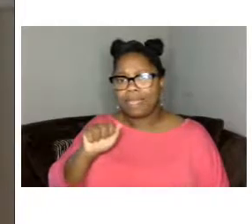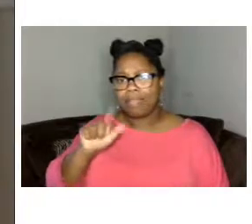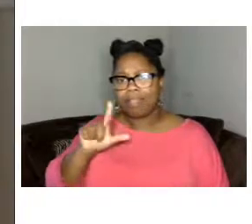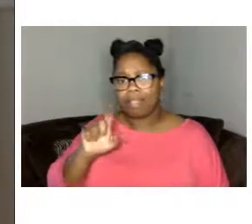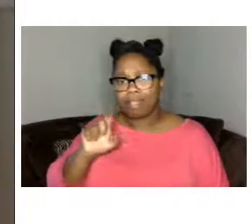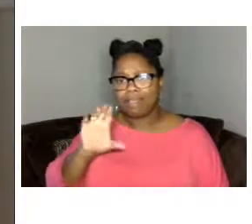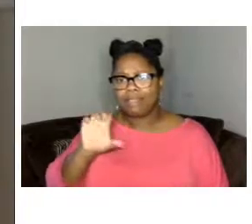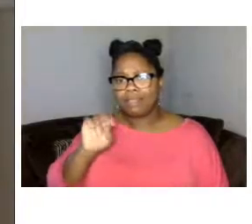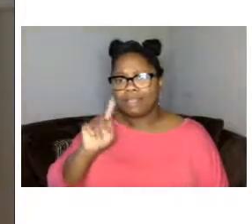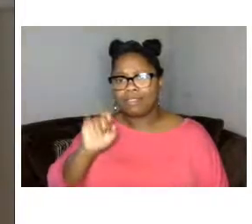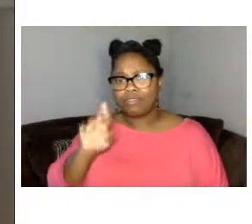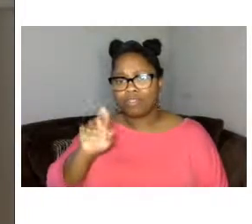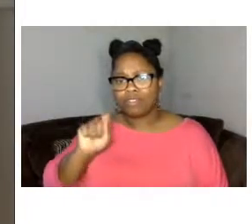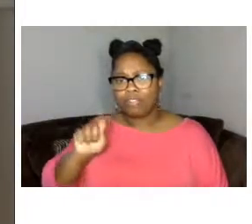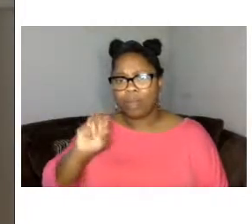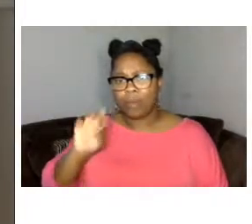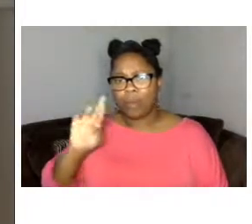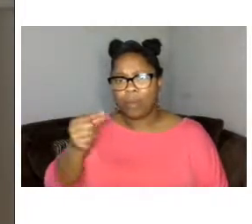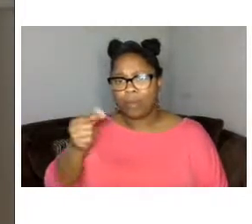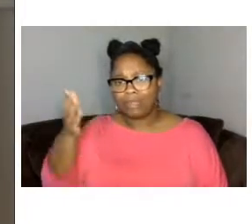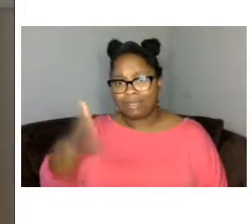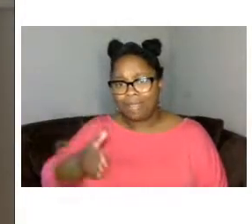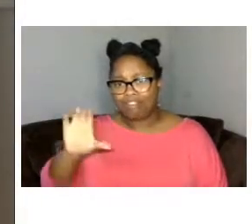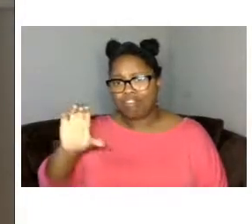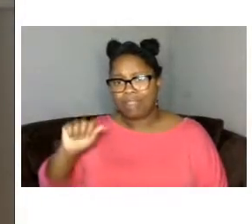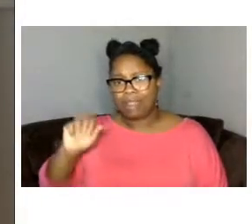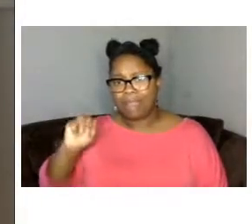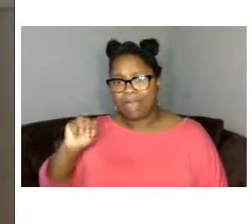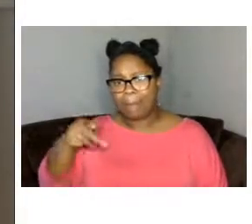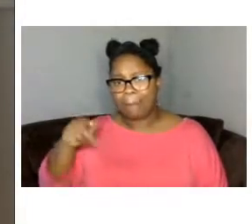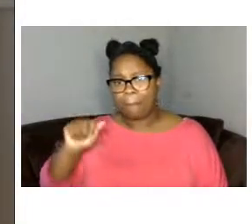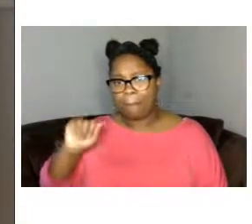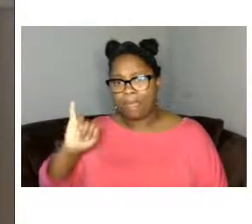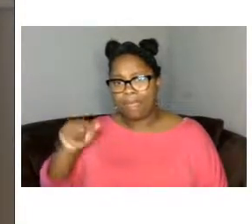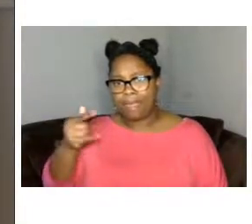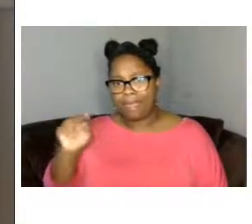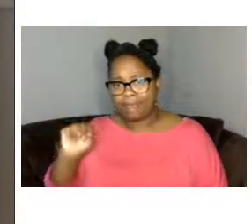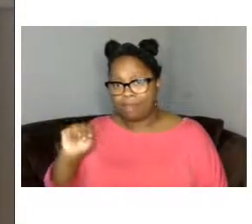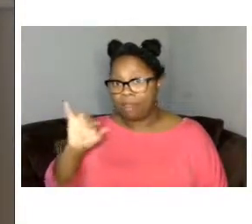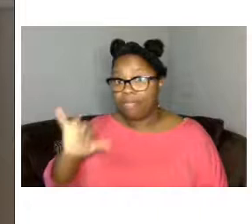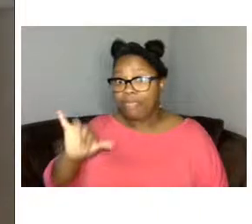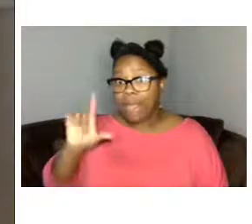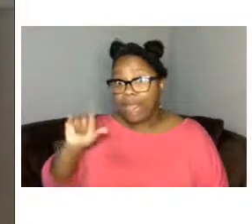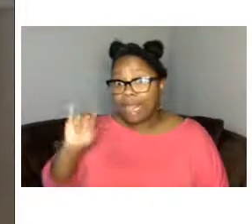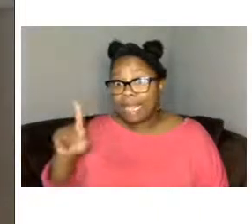and i think my colleagues are kindly pasting that link in the chat that where